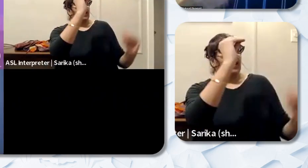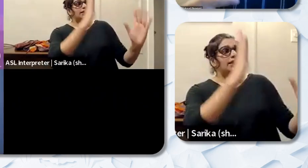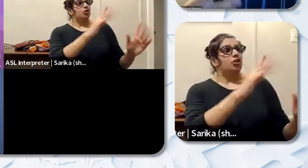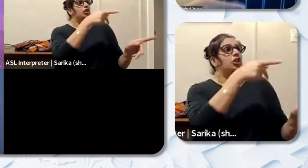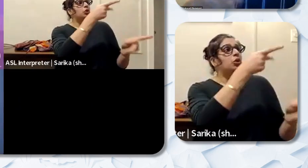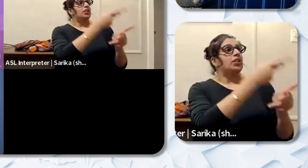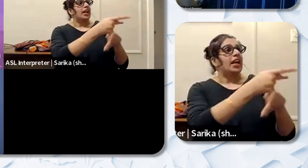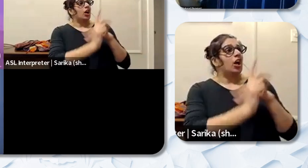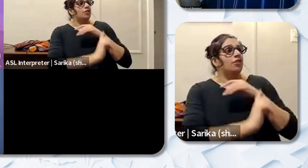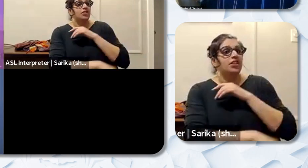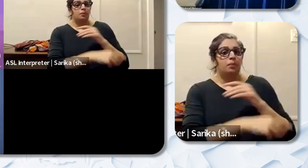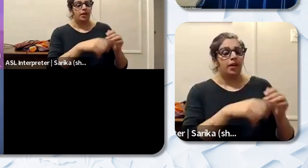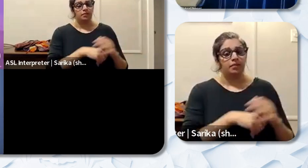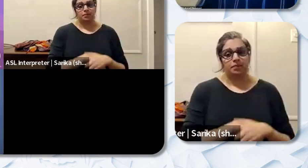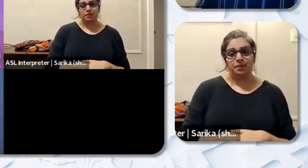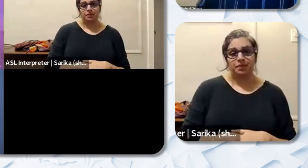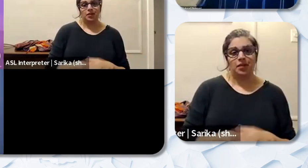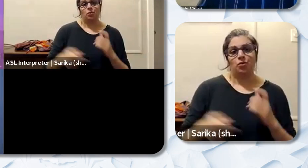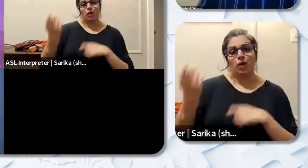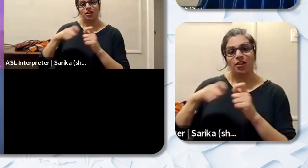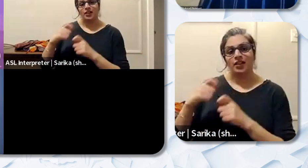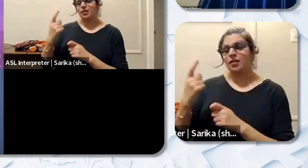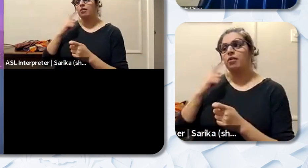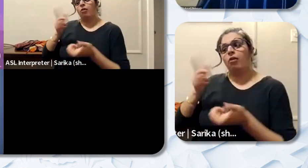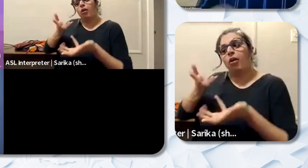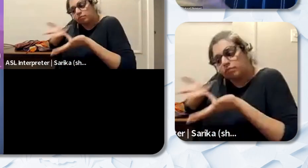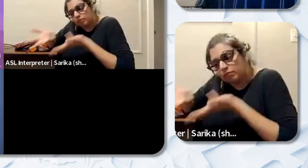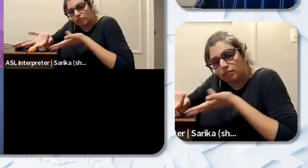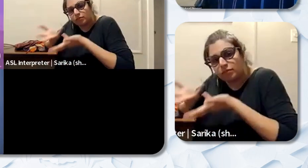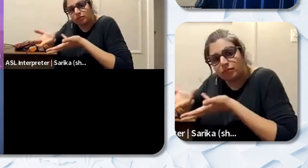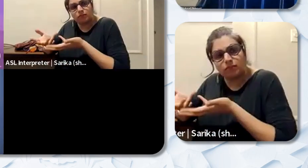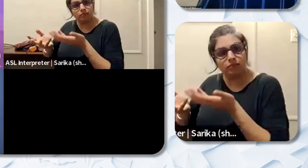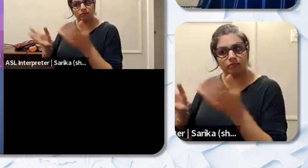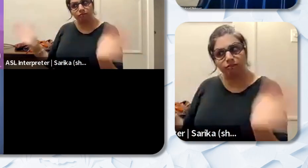and rather than look for as someone for their teaching and what we can spread to our students